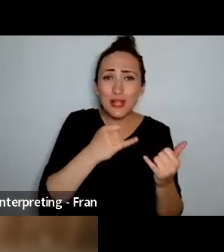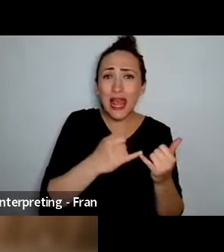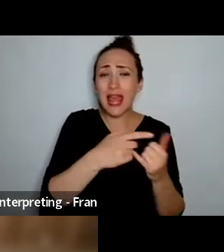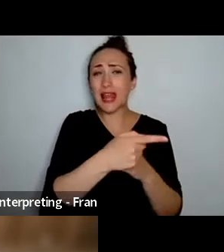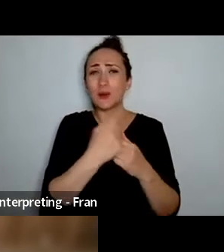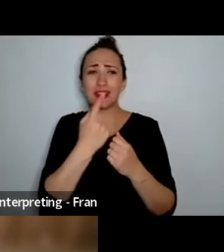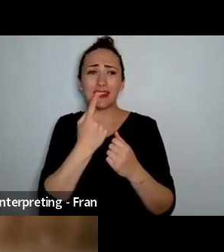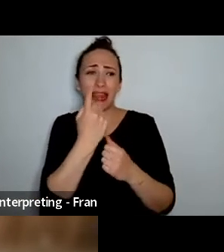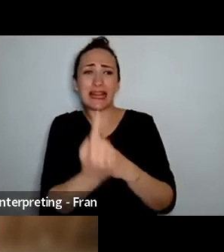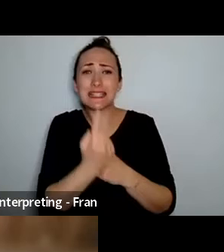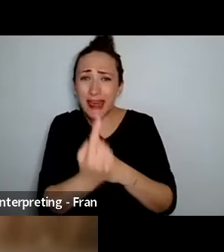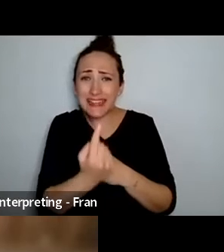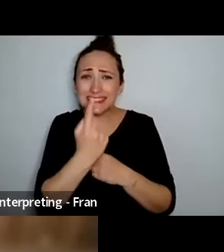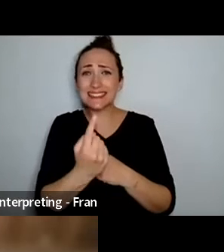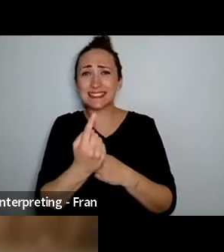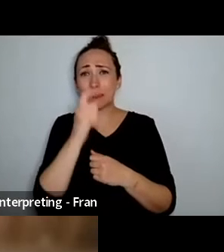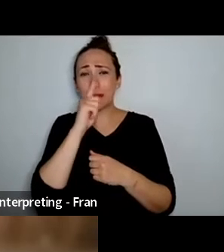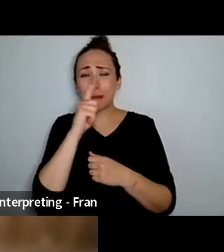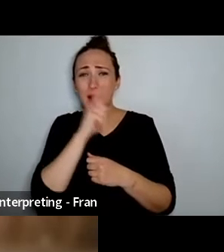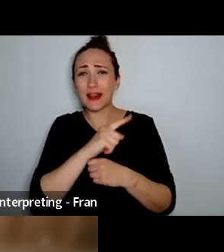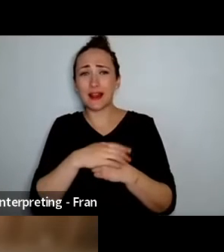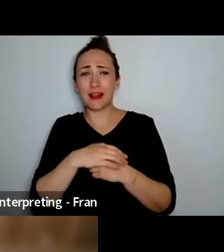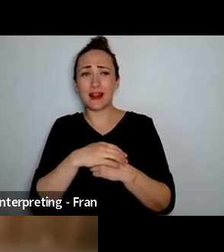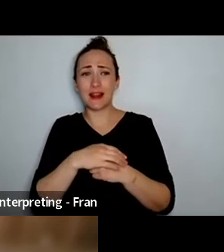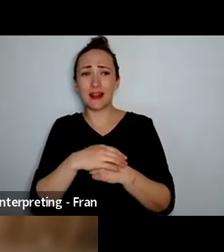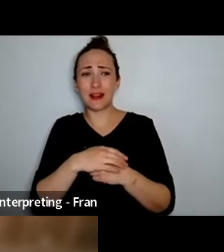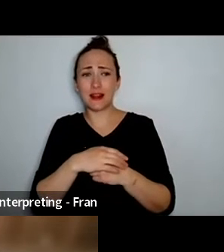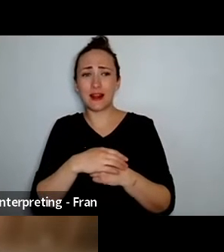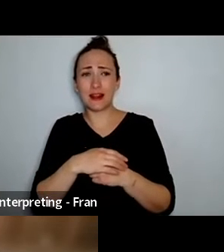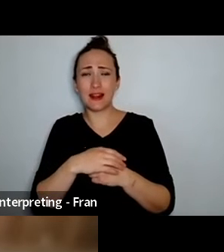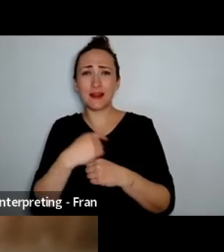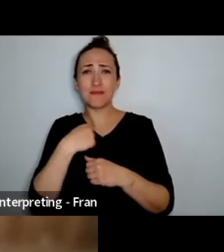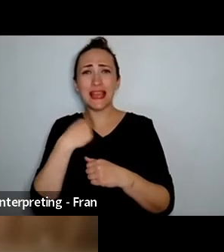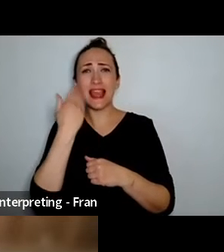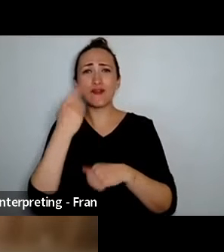you know I learned so much from others and I take a bit of each of you with me as I go on through